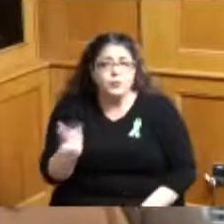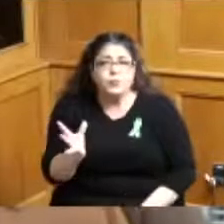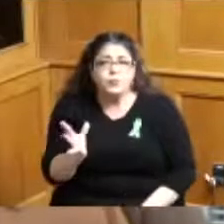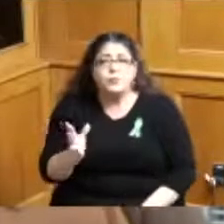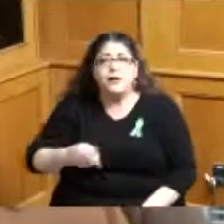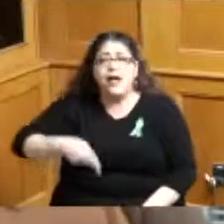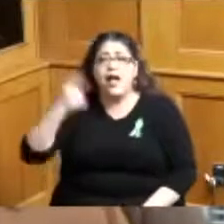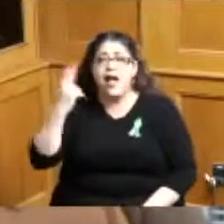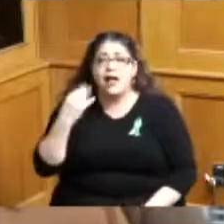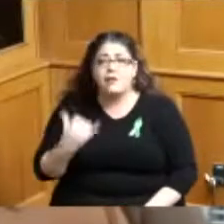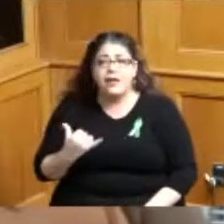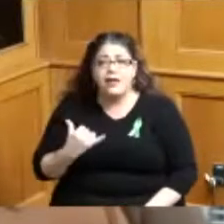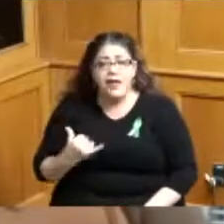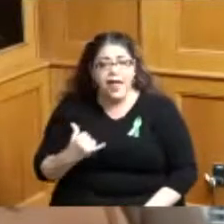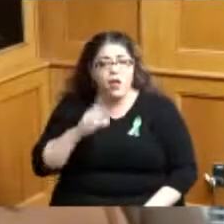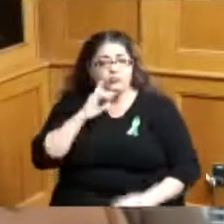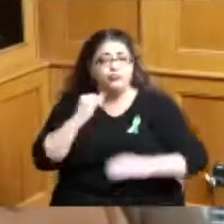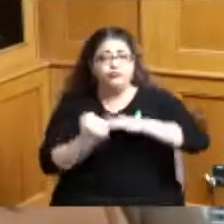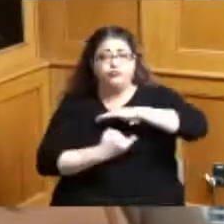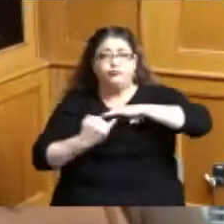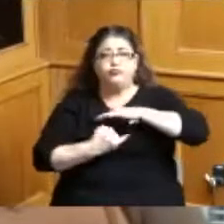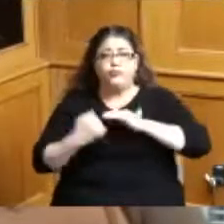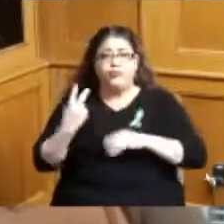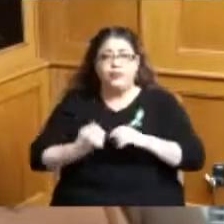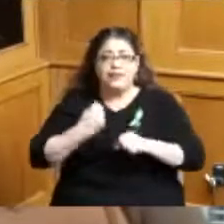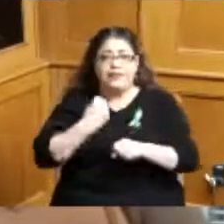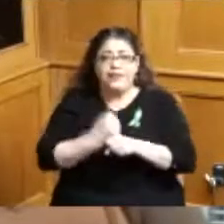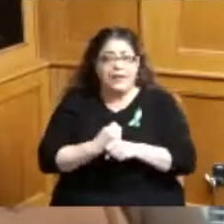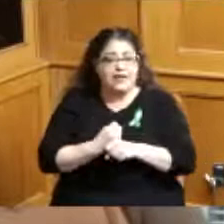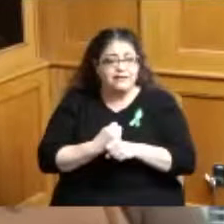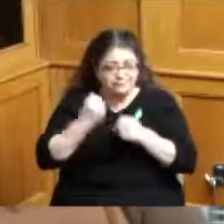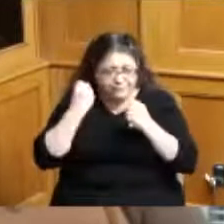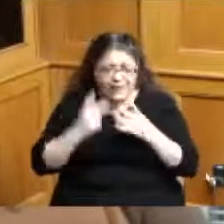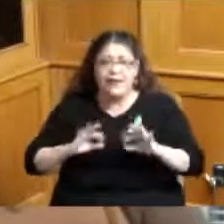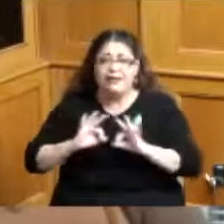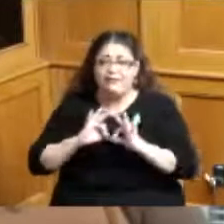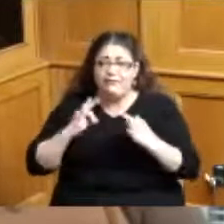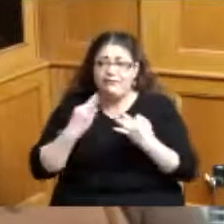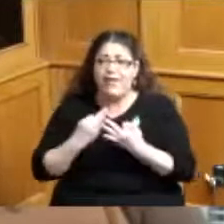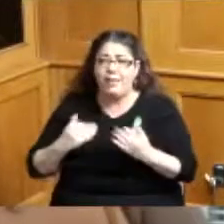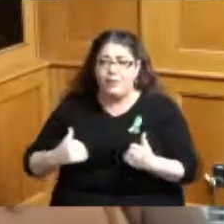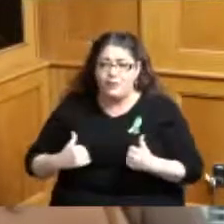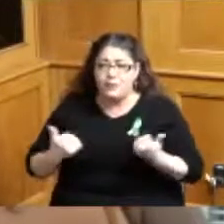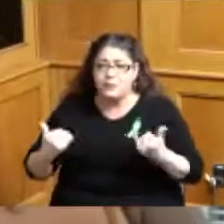that this isolation in the last two years have really taken a toll on families and youth so I